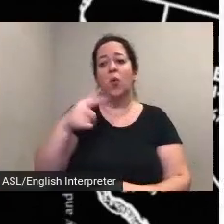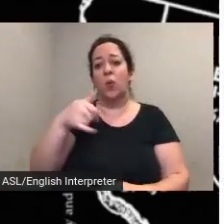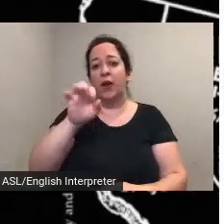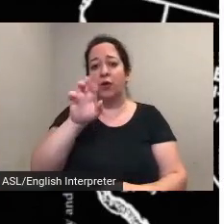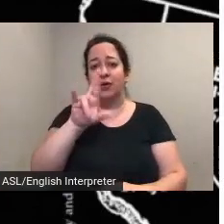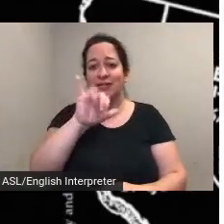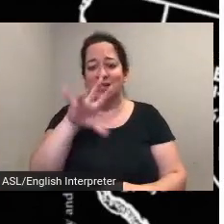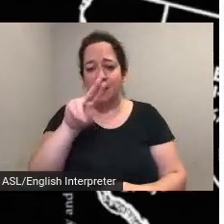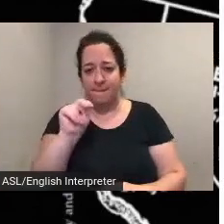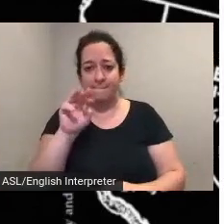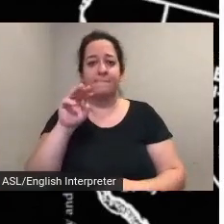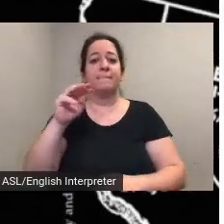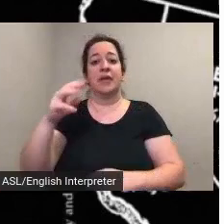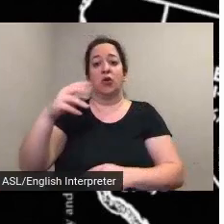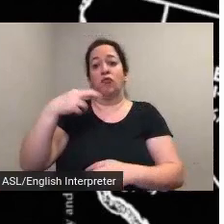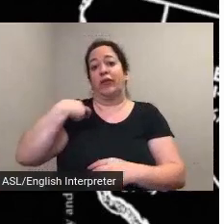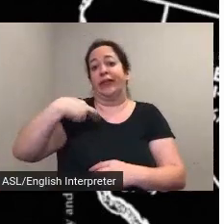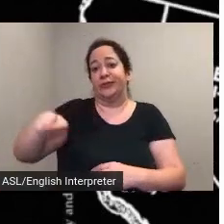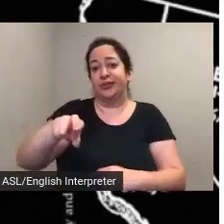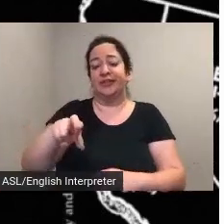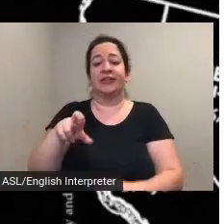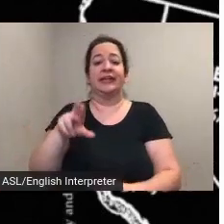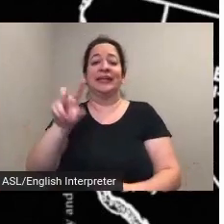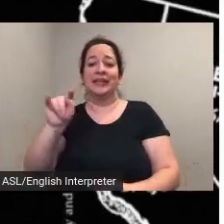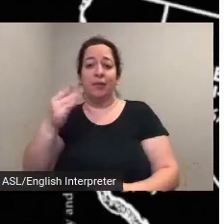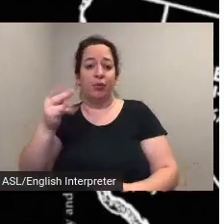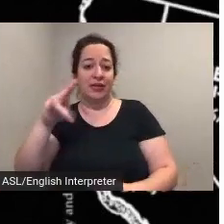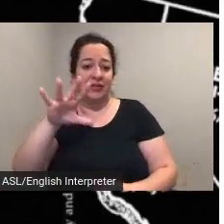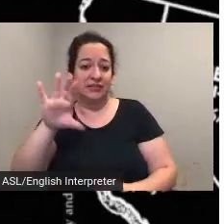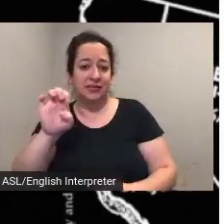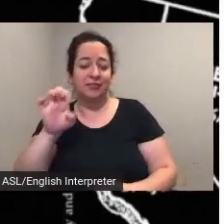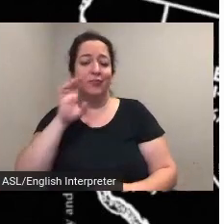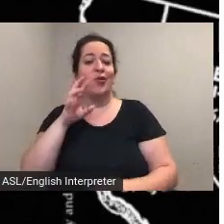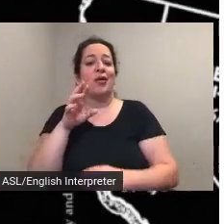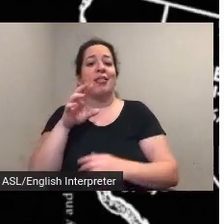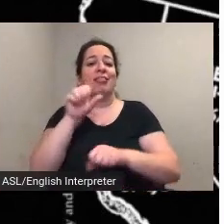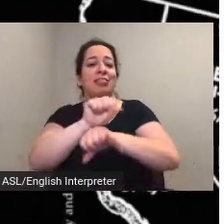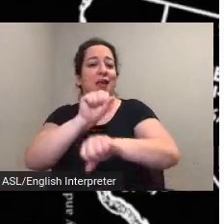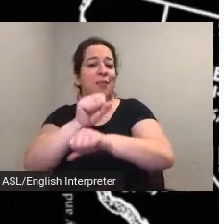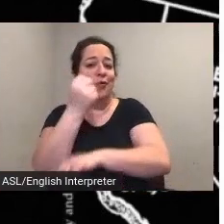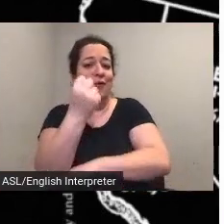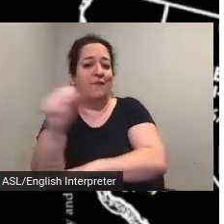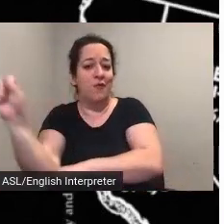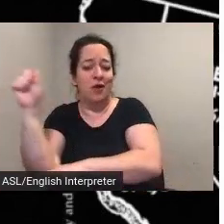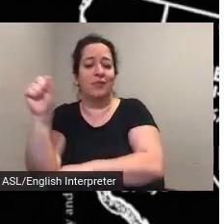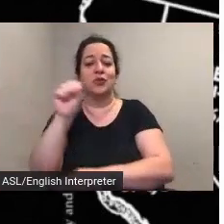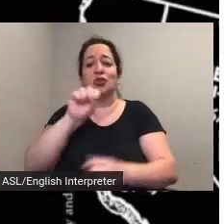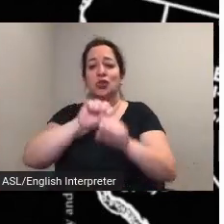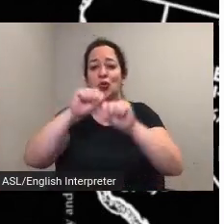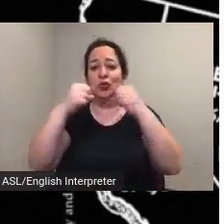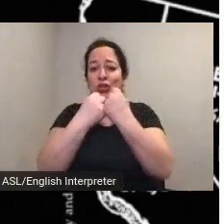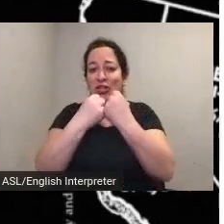temperance labor reform socialism women's rights treatment of the mentally